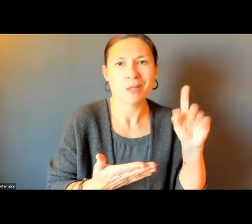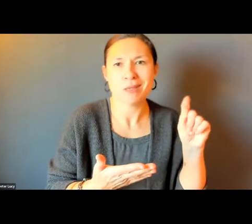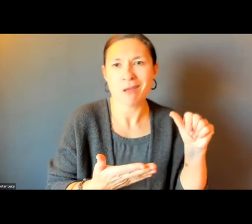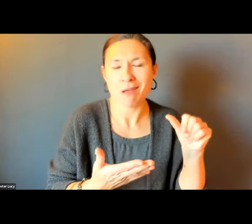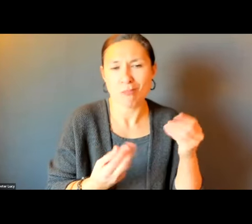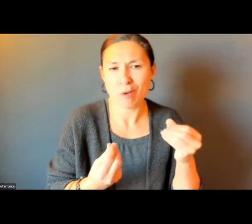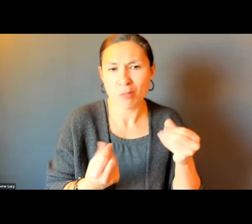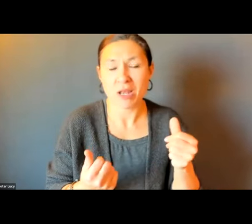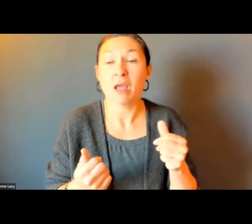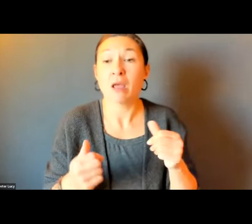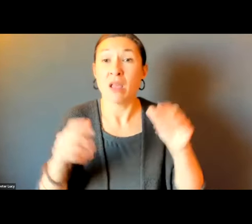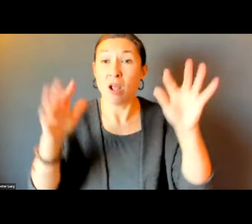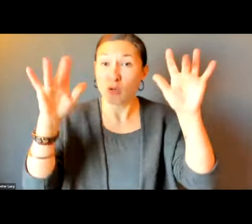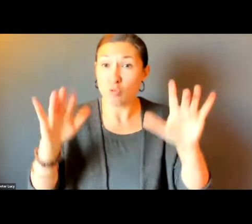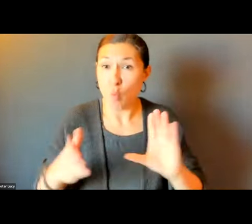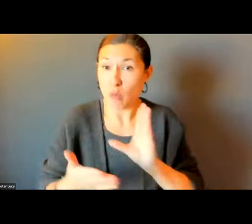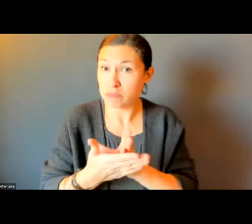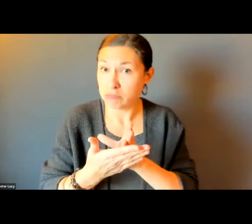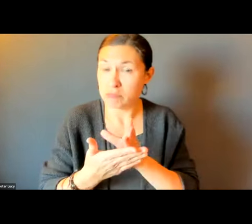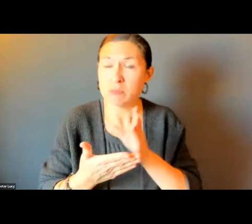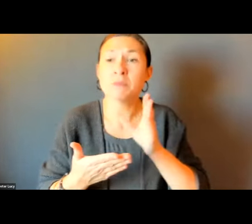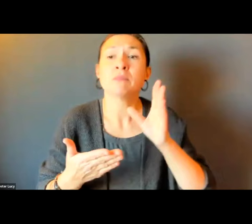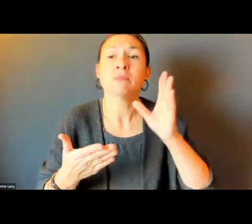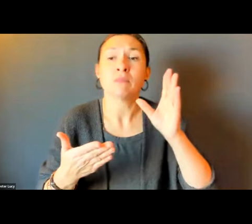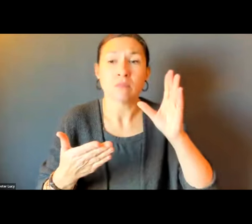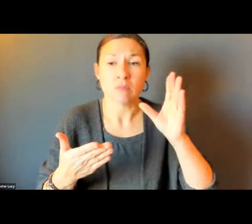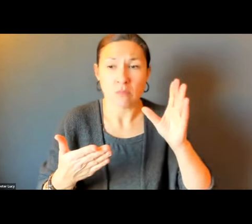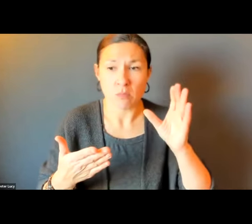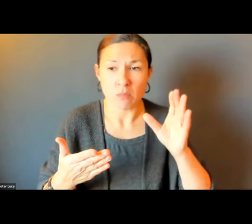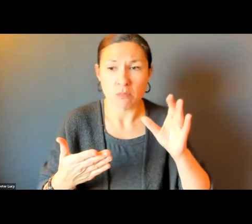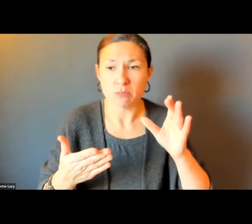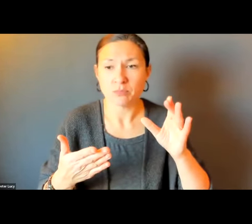THEY ARE NOT T PROPERTY, WHEN